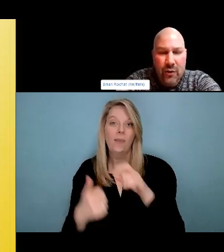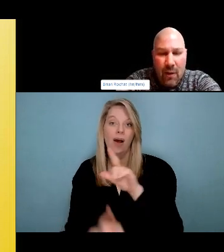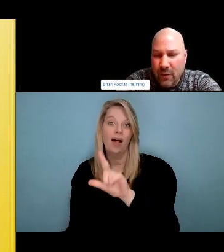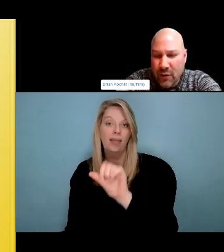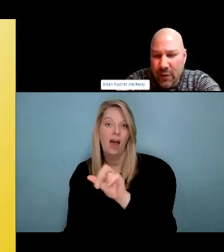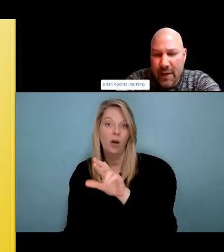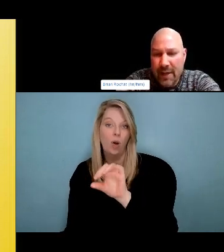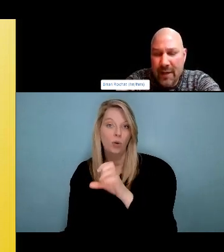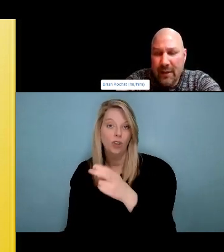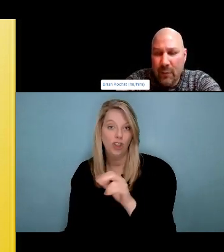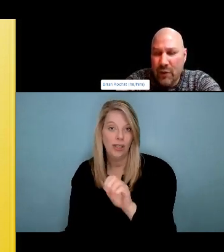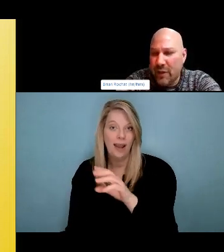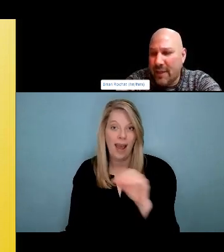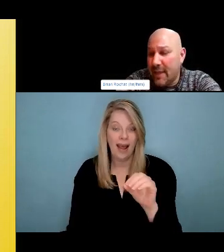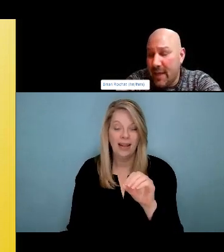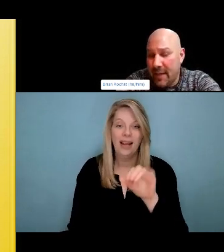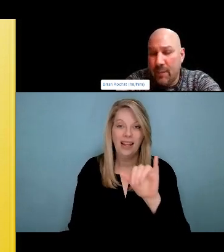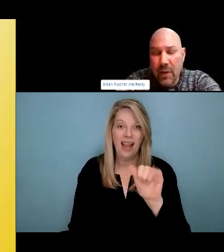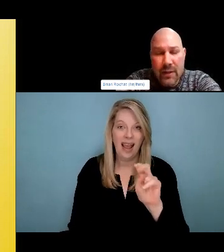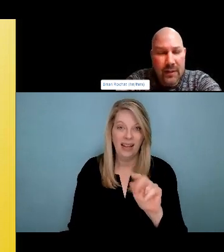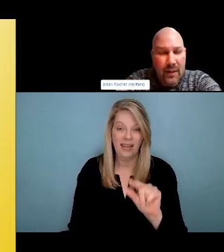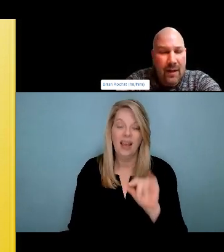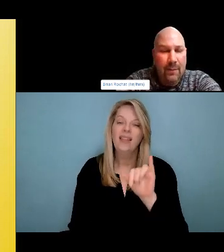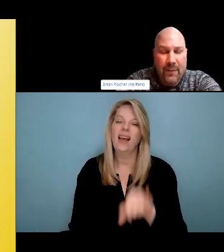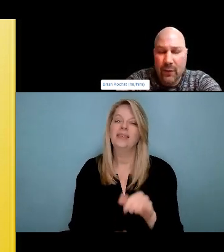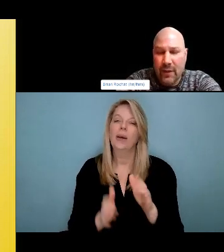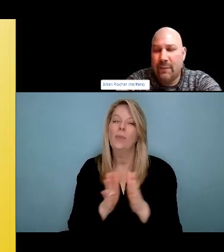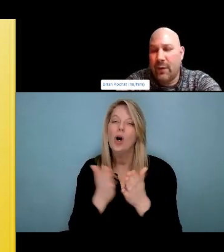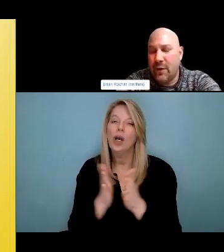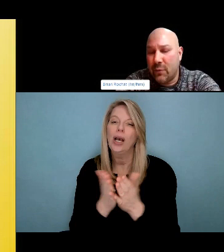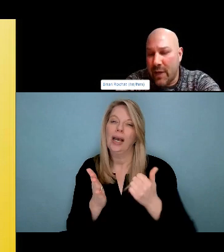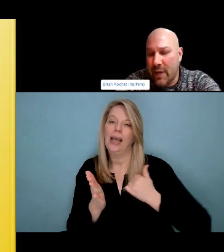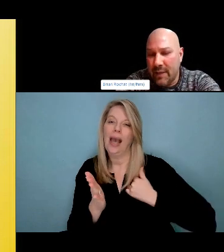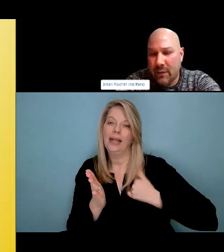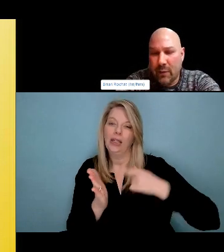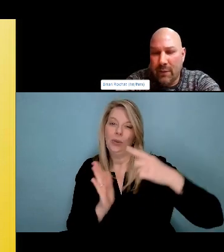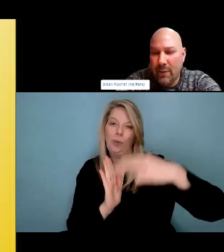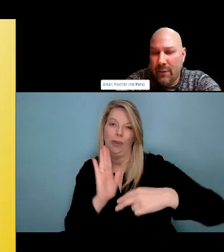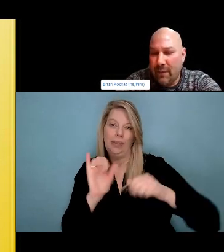to acknowledge a couple of things. One is that, the group comes together around their substance use and their mental health and, important to recognize that the work that